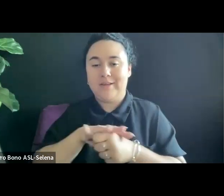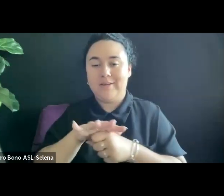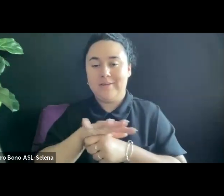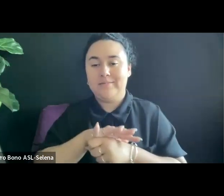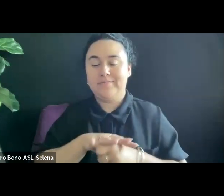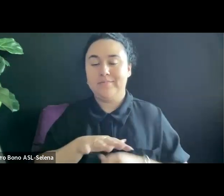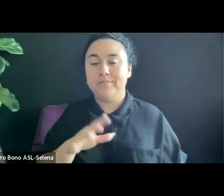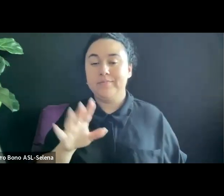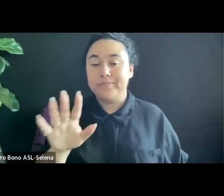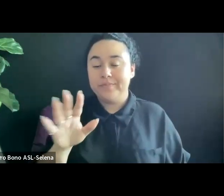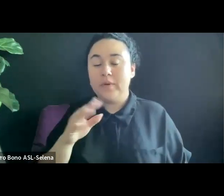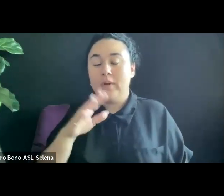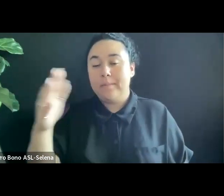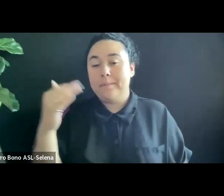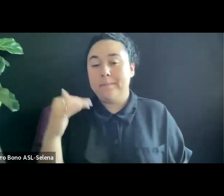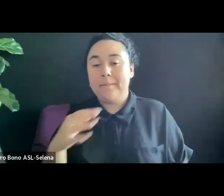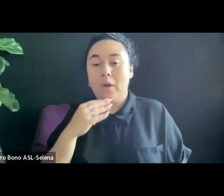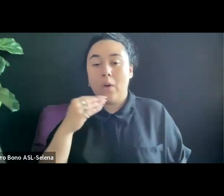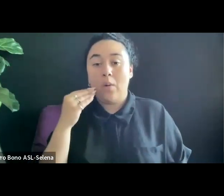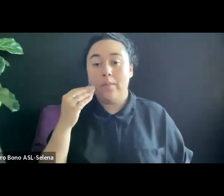BELIEVE IT OR NOT PEOPLE STILL WATCH DVDS.